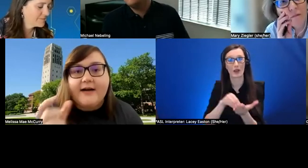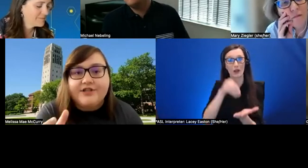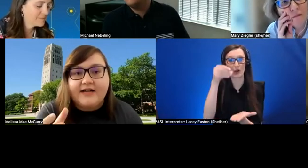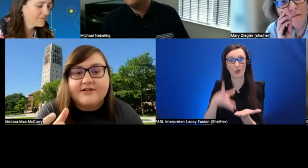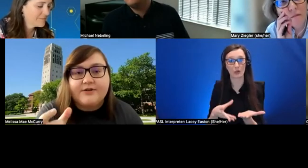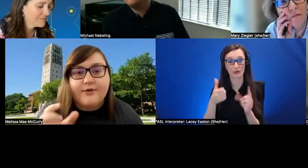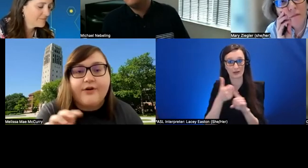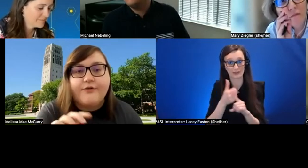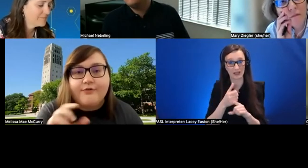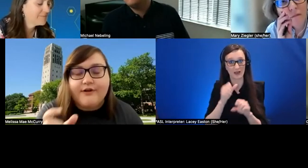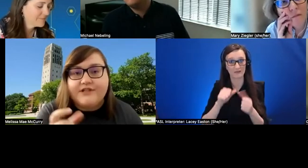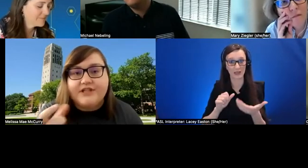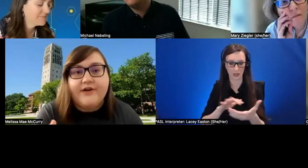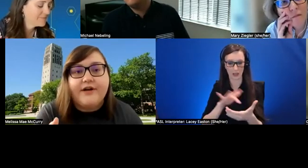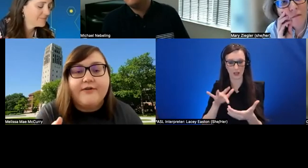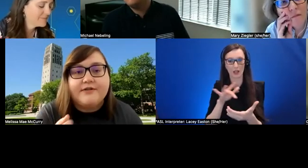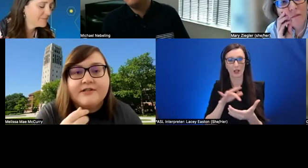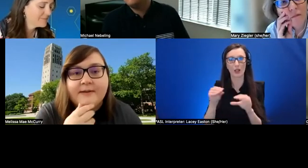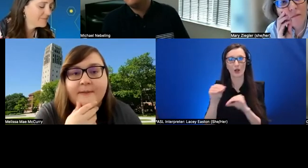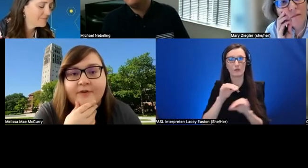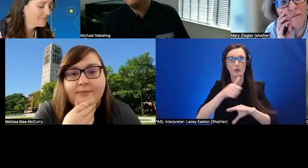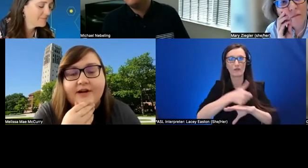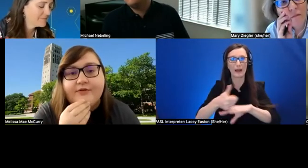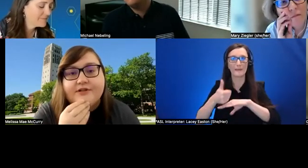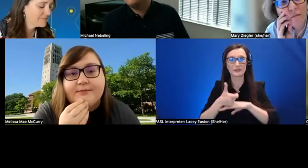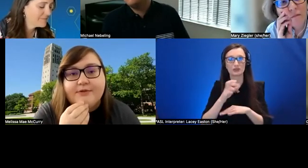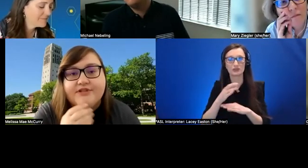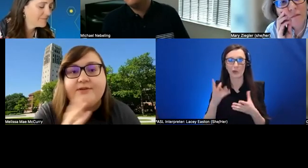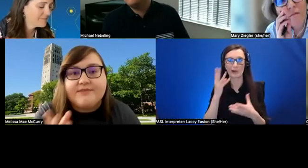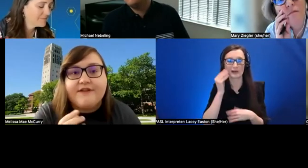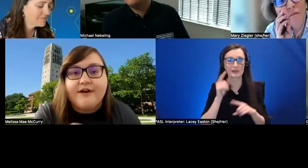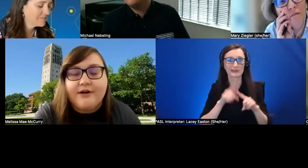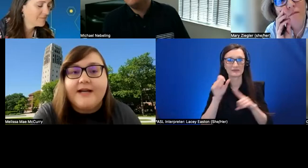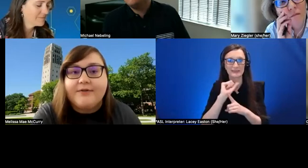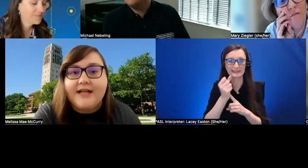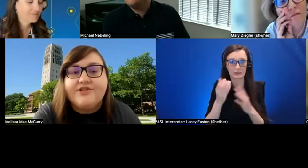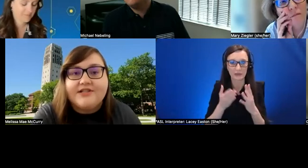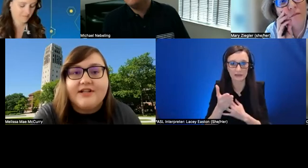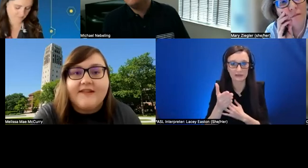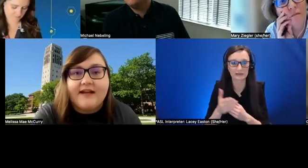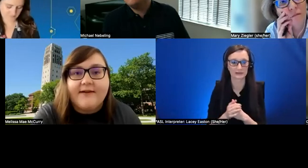objects or go through different scenarios i know some museums have developed applications like that